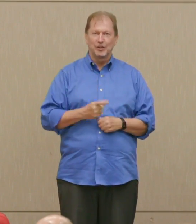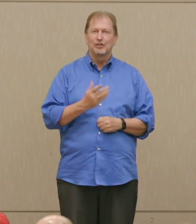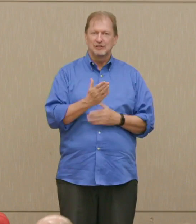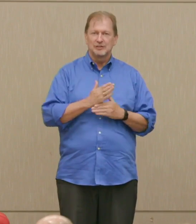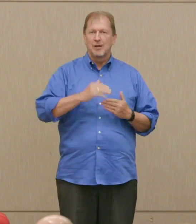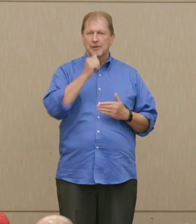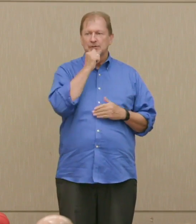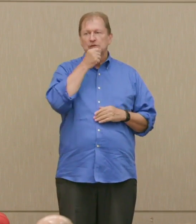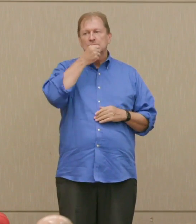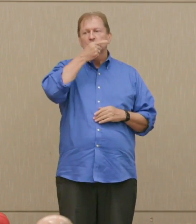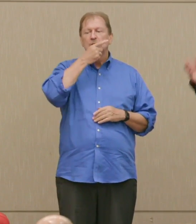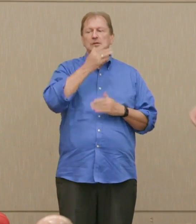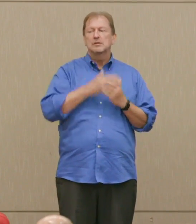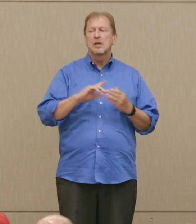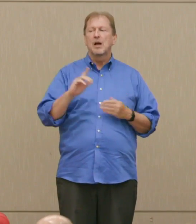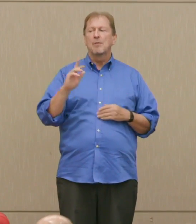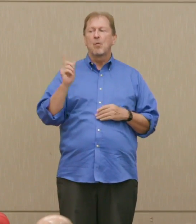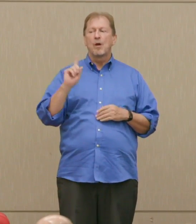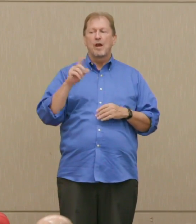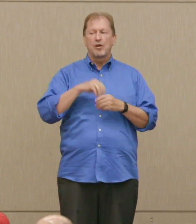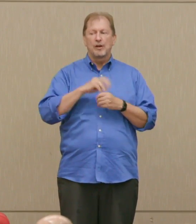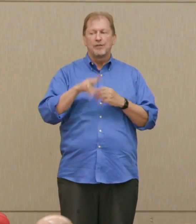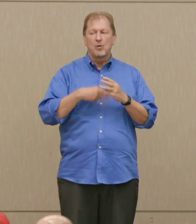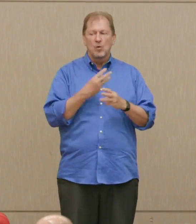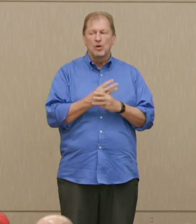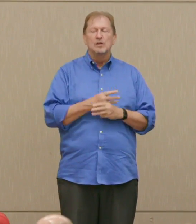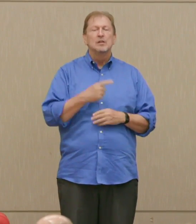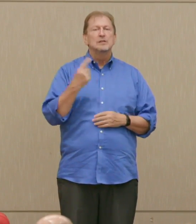Dr. Ellsberg: Somewhere in the world, every month, probably, more than that.